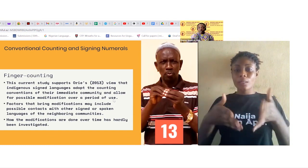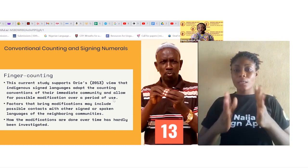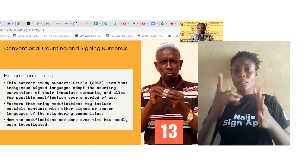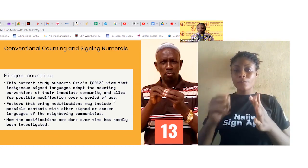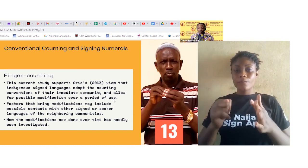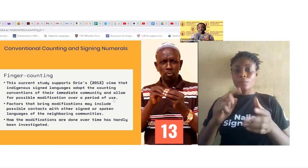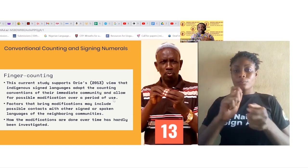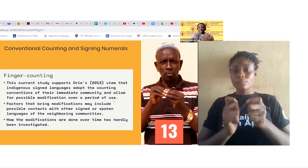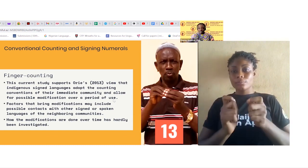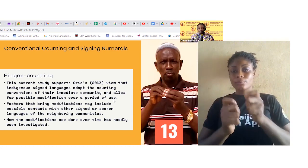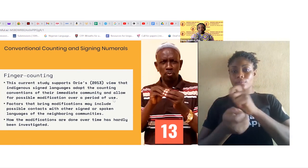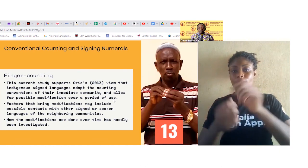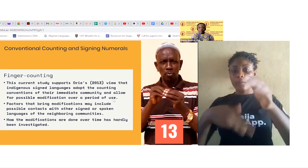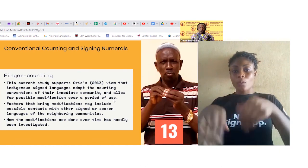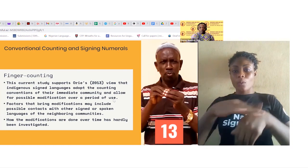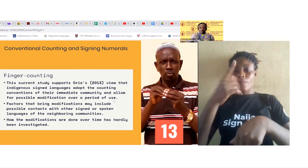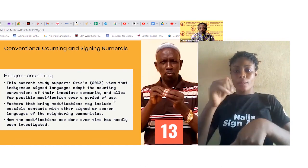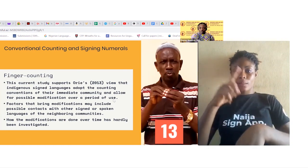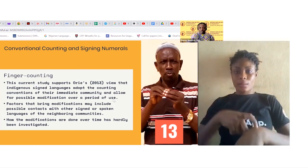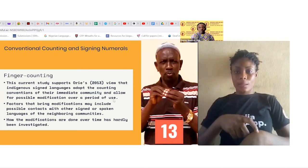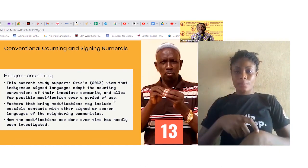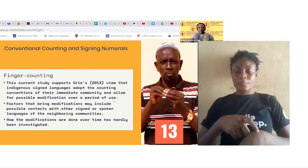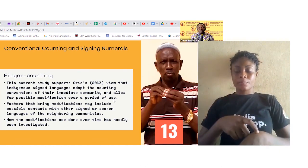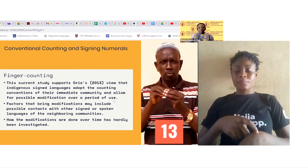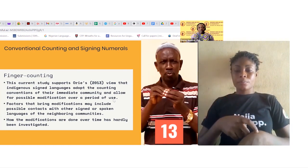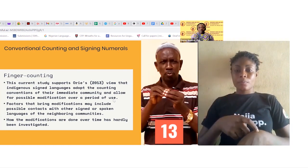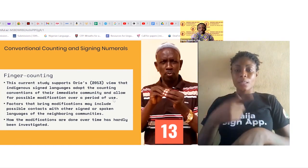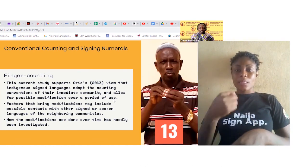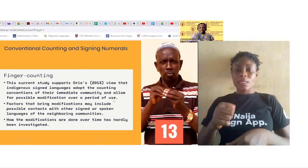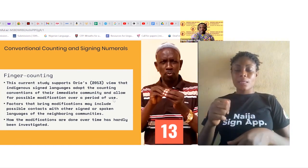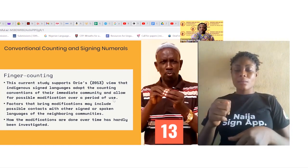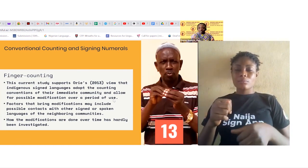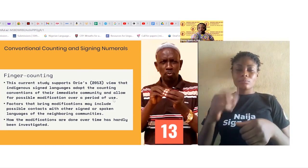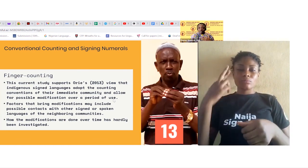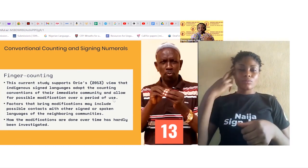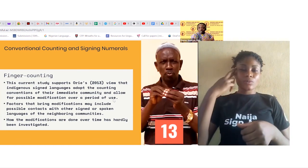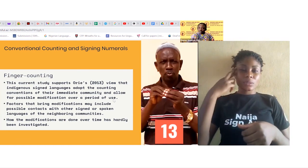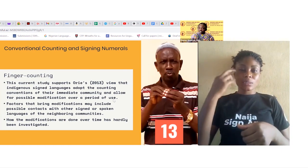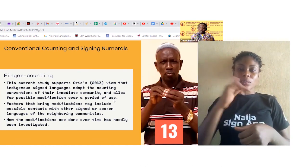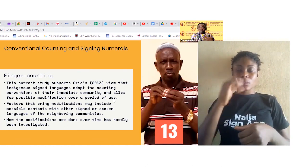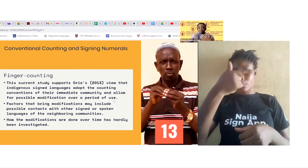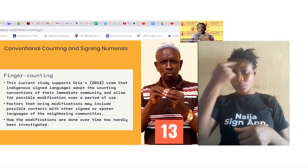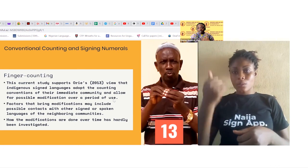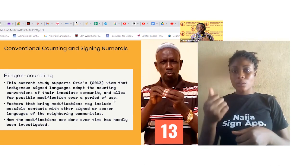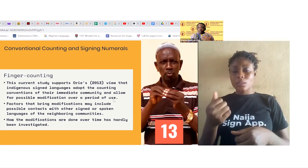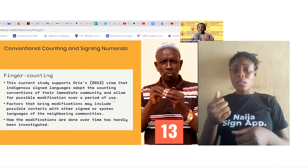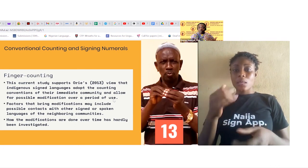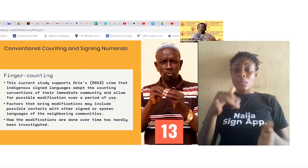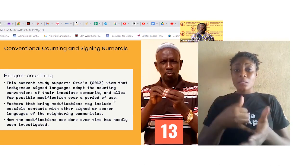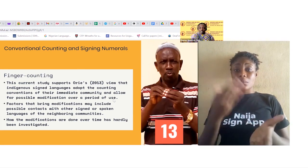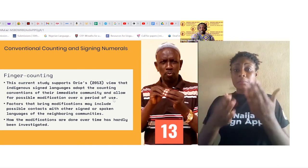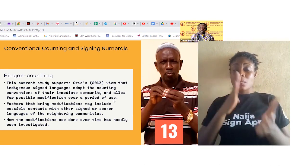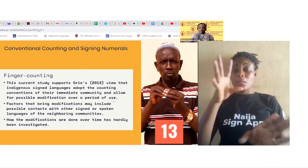a period of time of use. The factors that bring the modification may include possible contacts